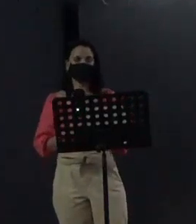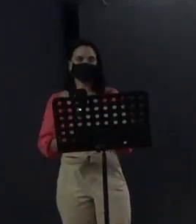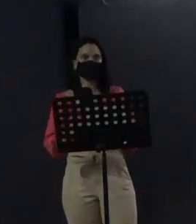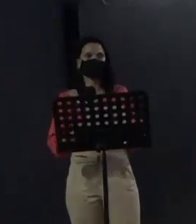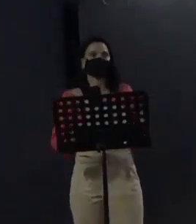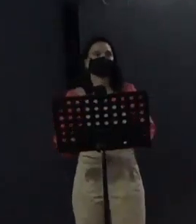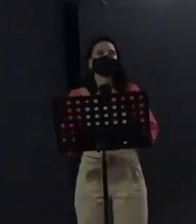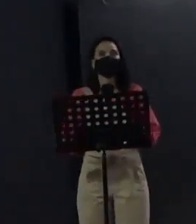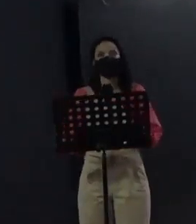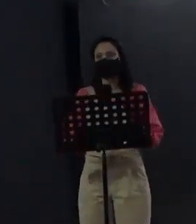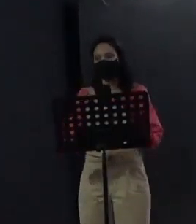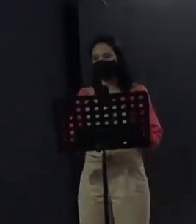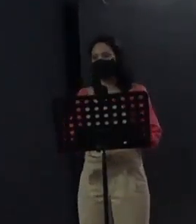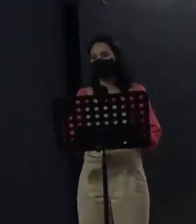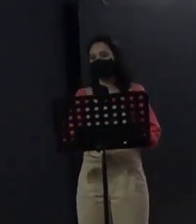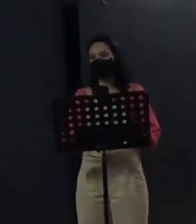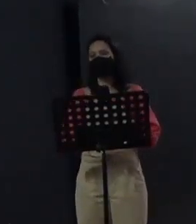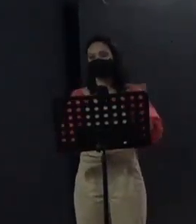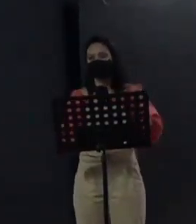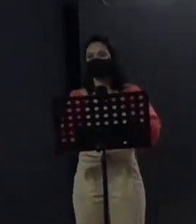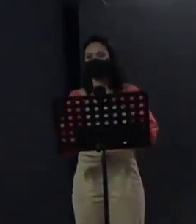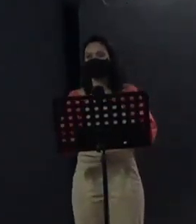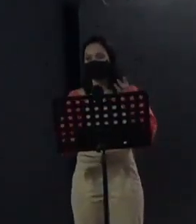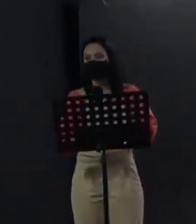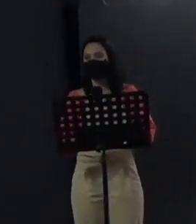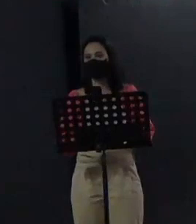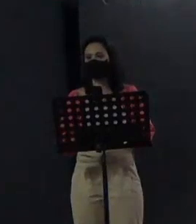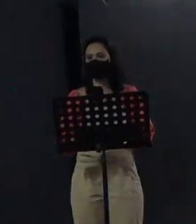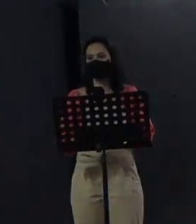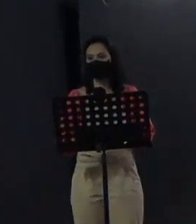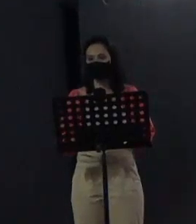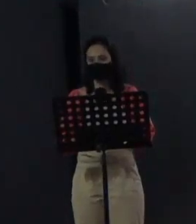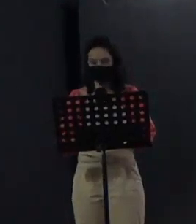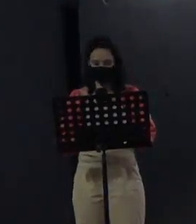planec can do so and that they are also included in all this institutional offer